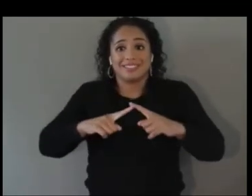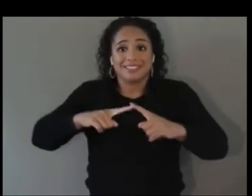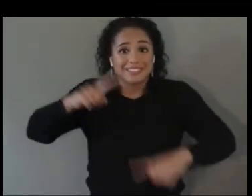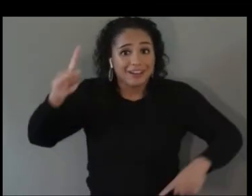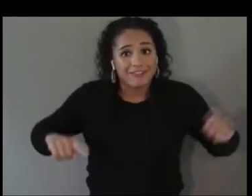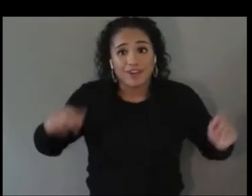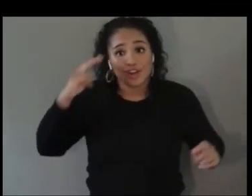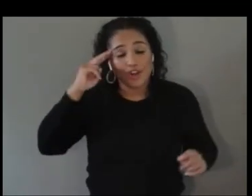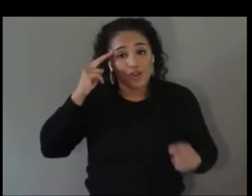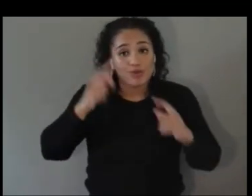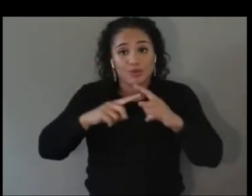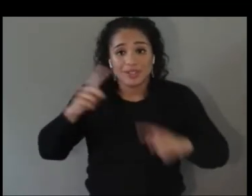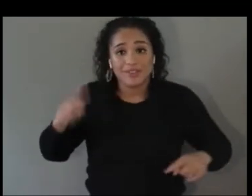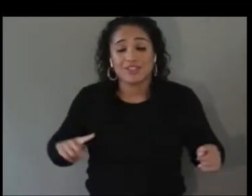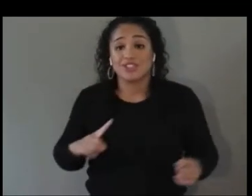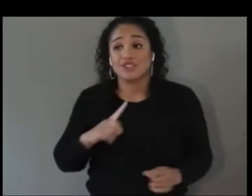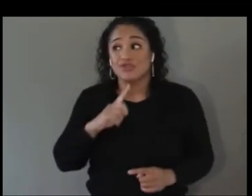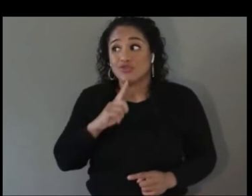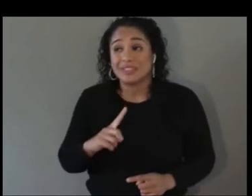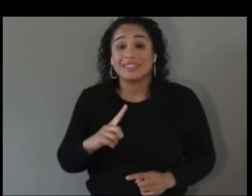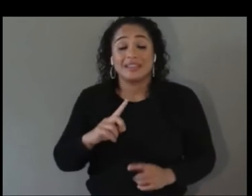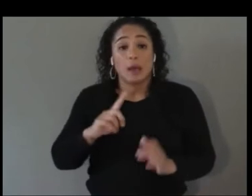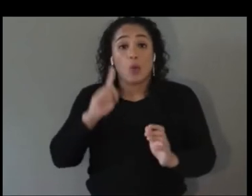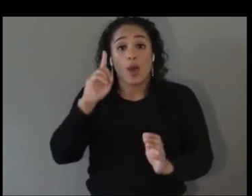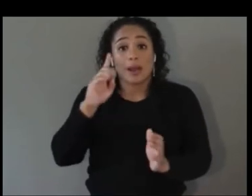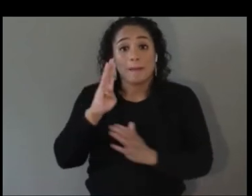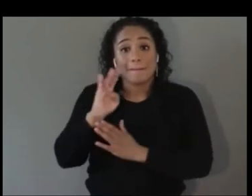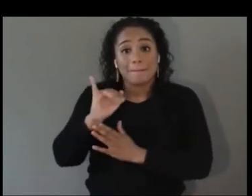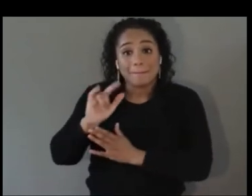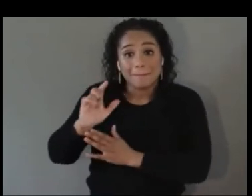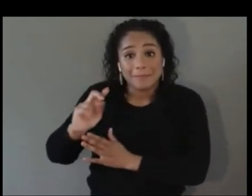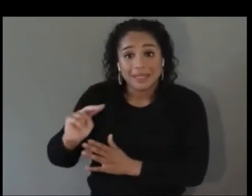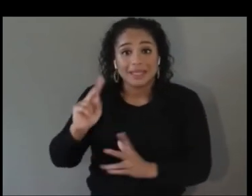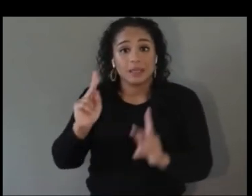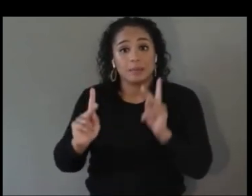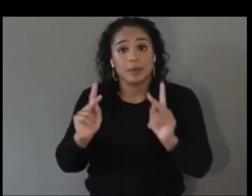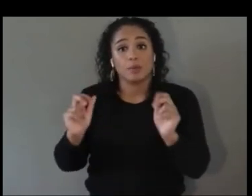billion people with disabilities and, you know, it's a large portion of individuals who can't